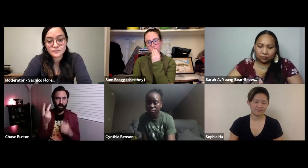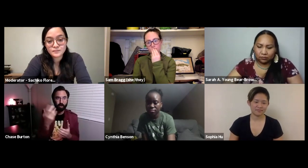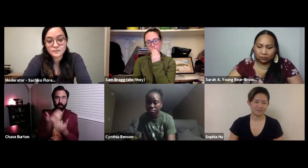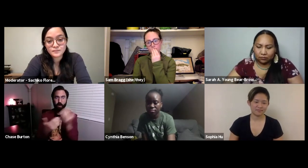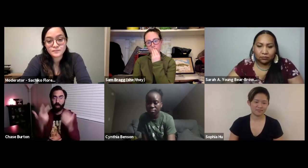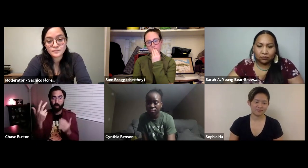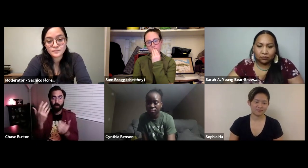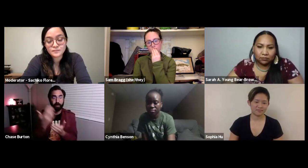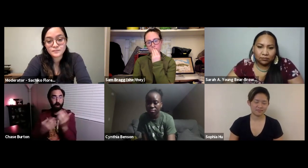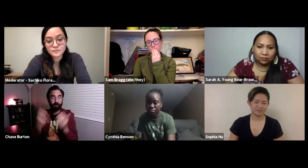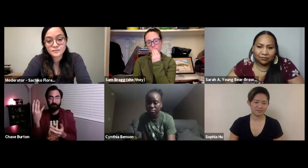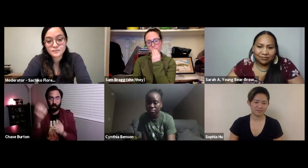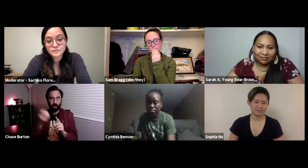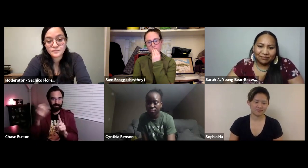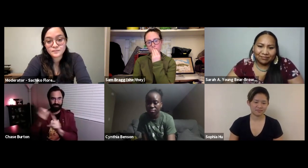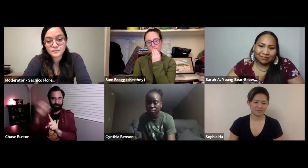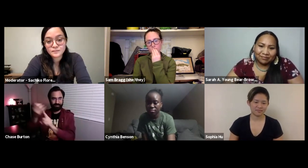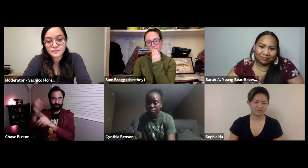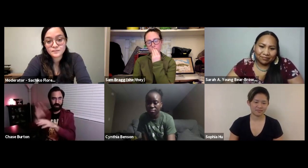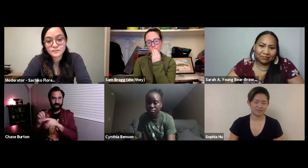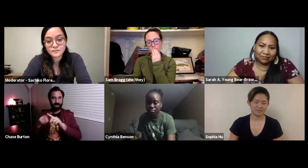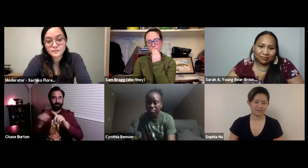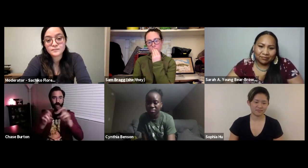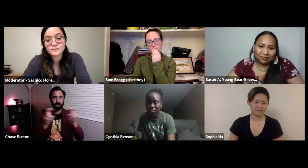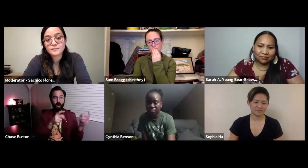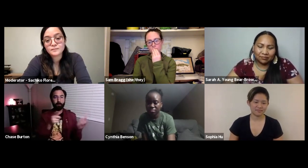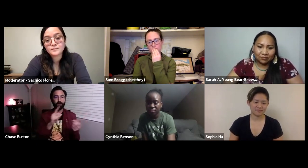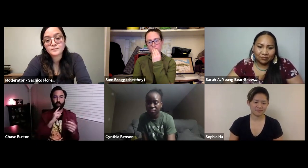will respond to it and then go make part two or part three or even part four and expand